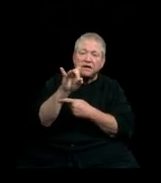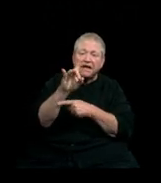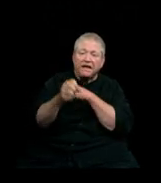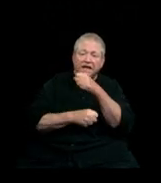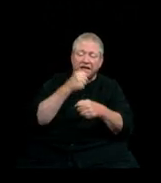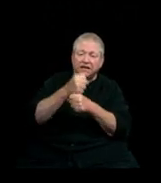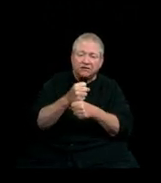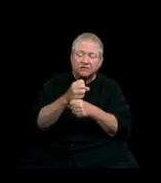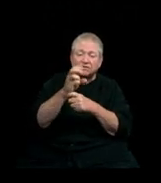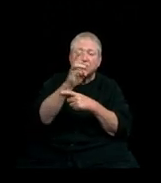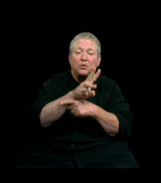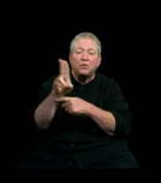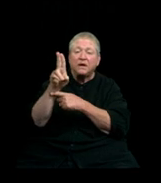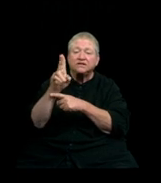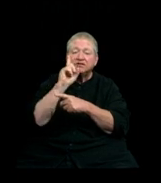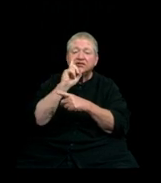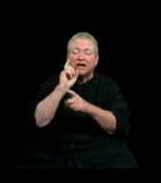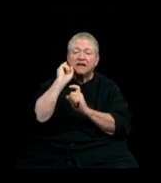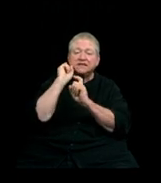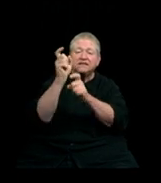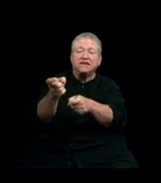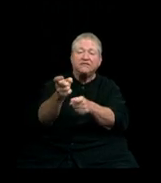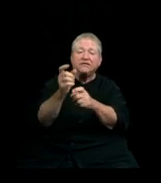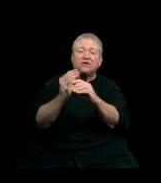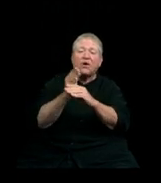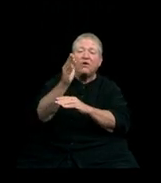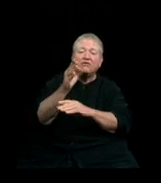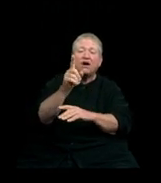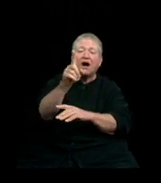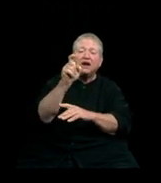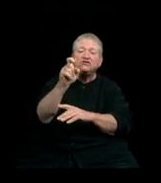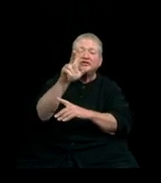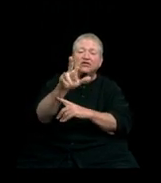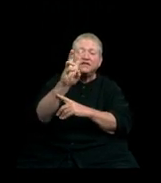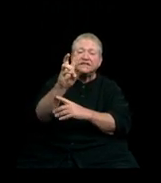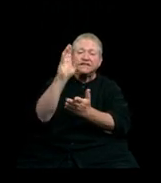Western Washington University has conferred more than 136,000 degrees.